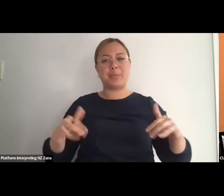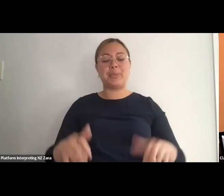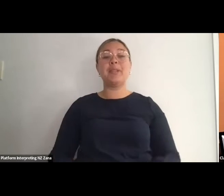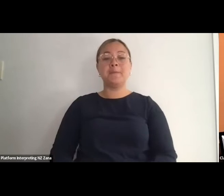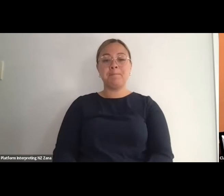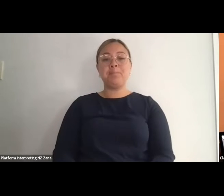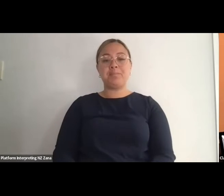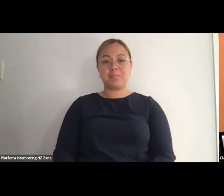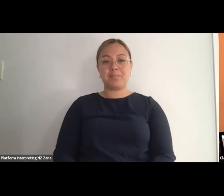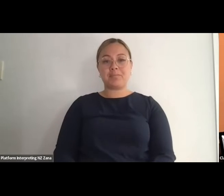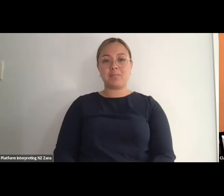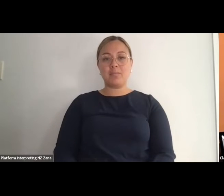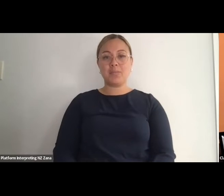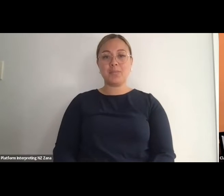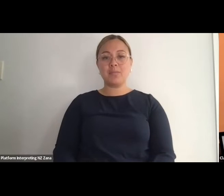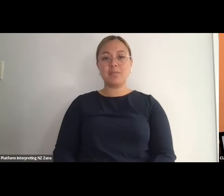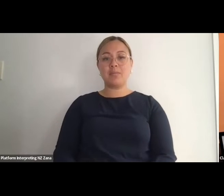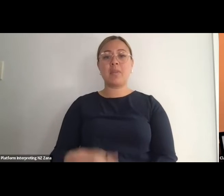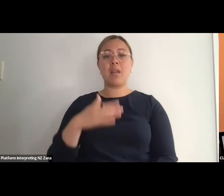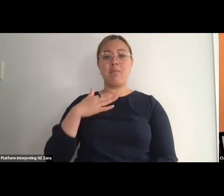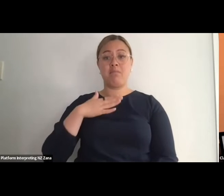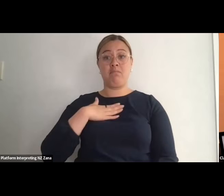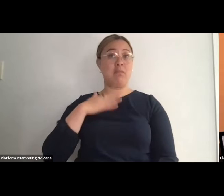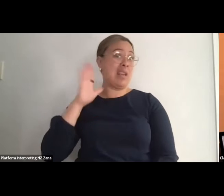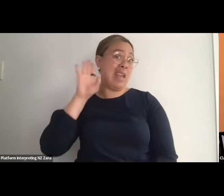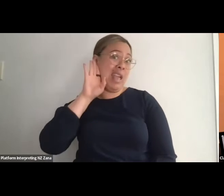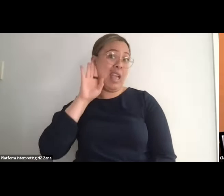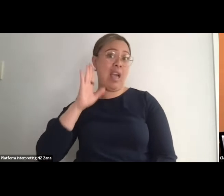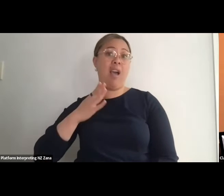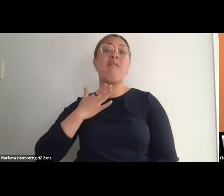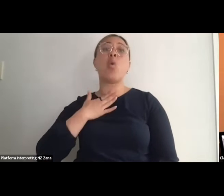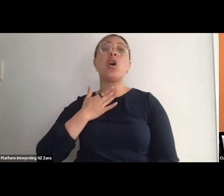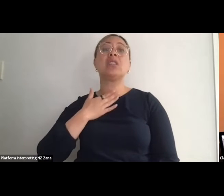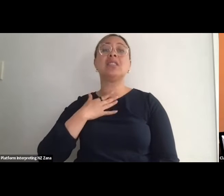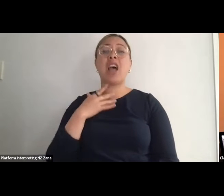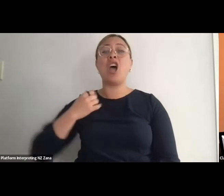Yeah - this is the voice of Claire Cunningham and the Scottish accent of Claire Cunningham if